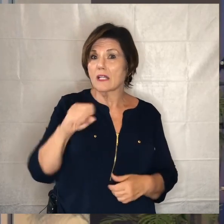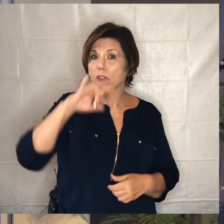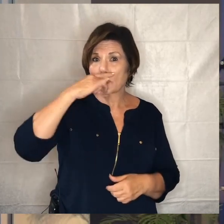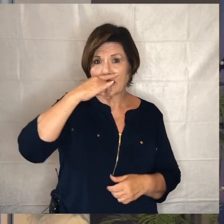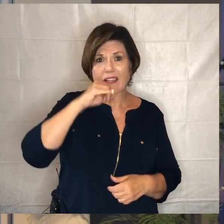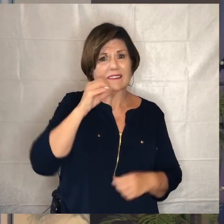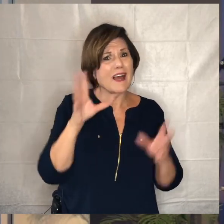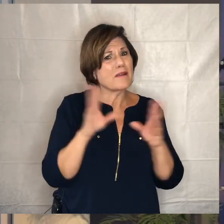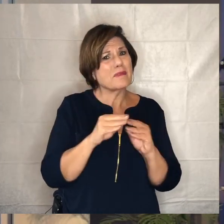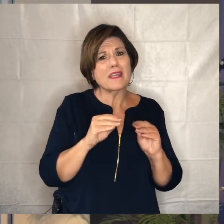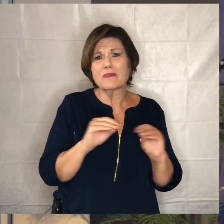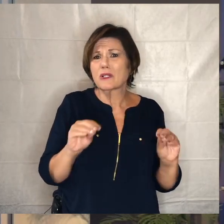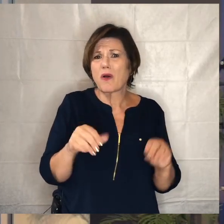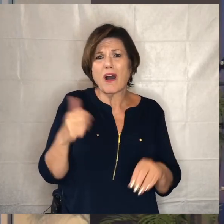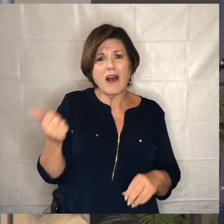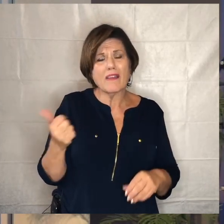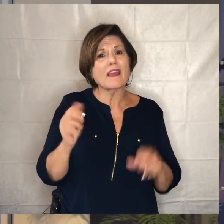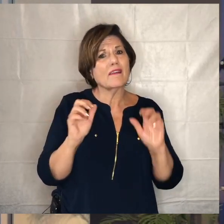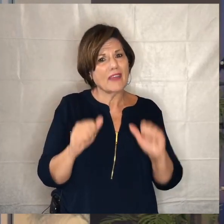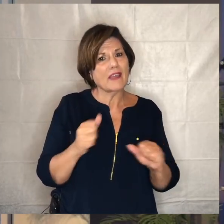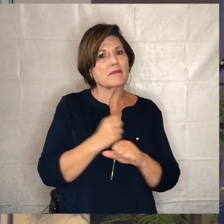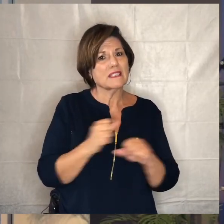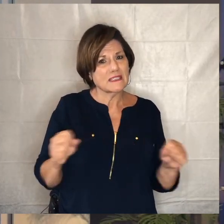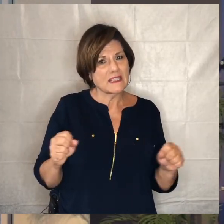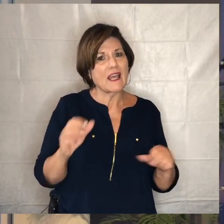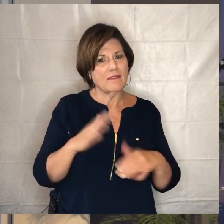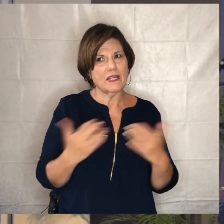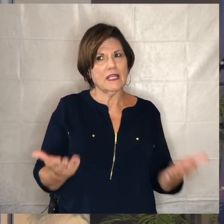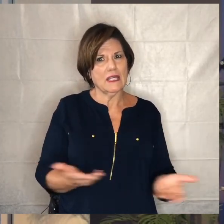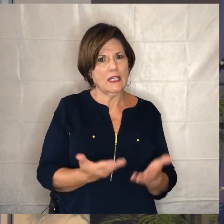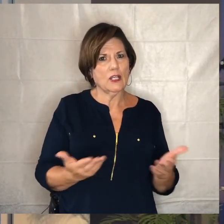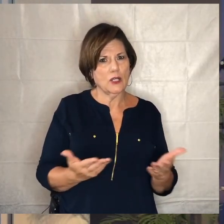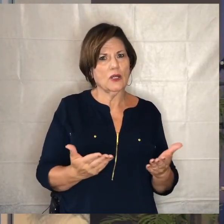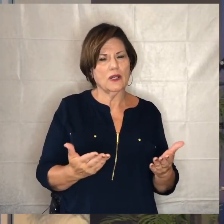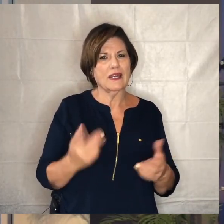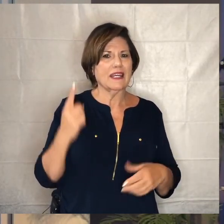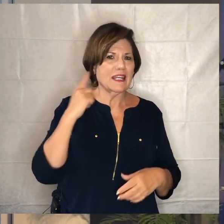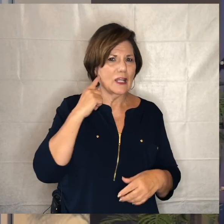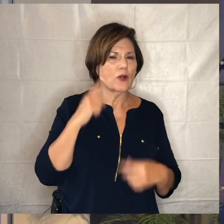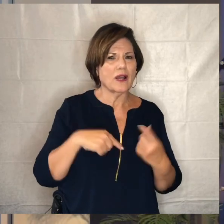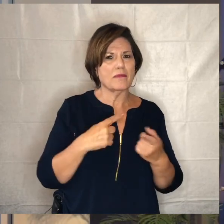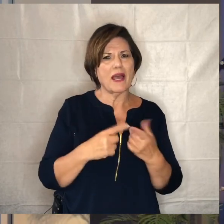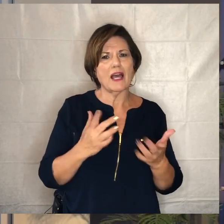meeting with anybody else and if they were able to be safely on our campus to hear a message about jesus what an incredible